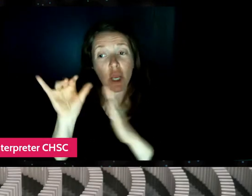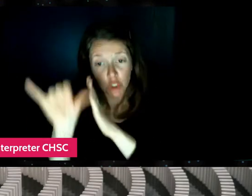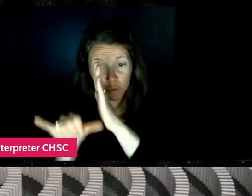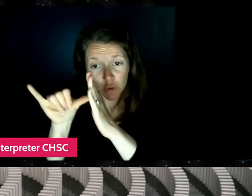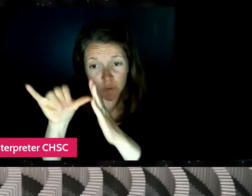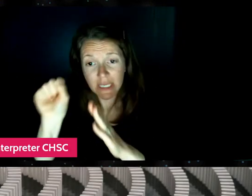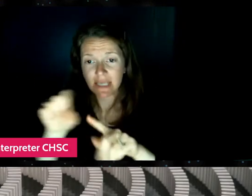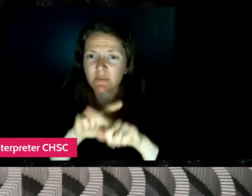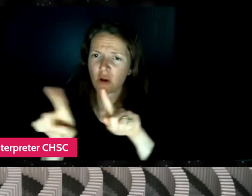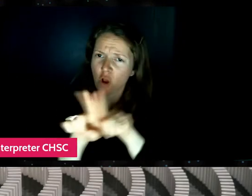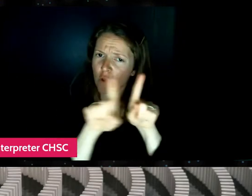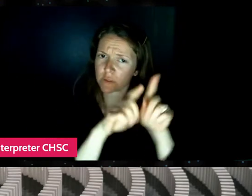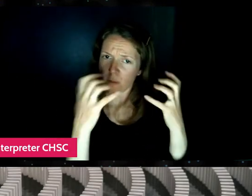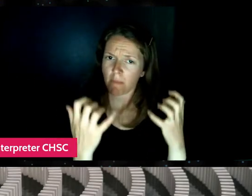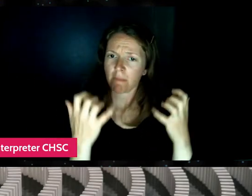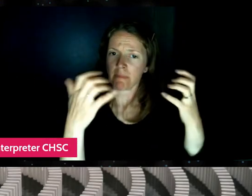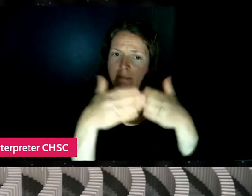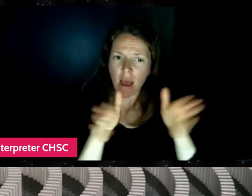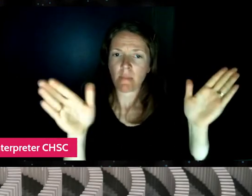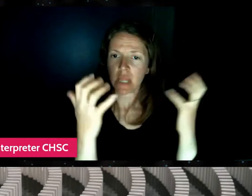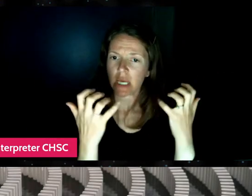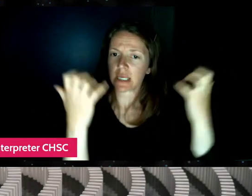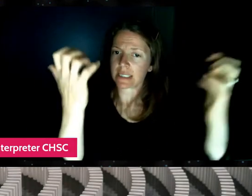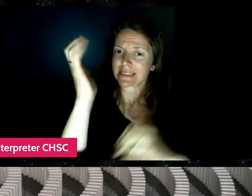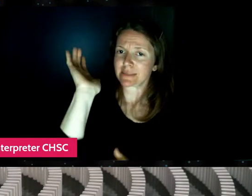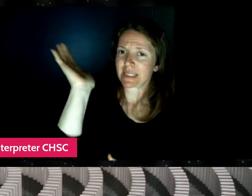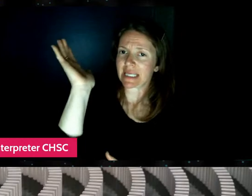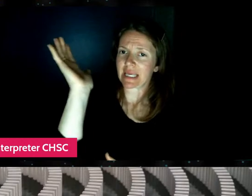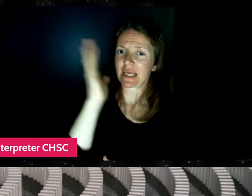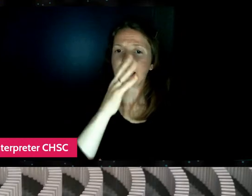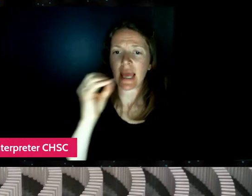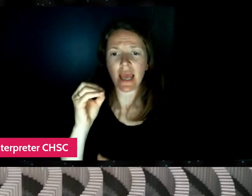and just be more aware of myself, I guess.